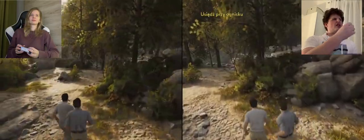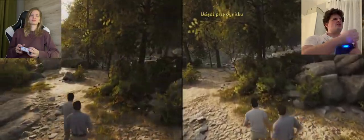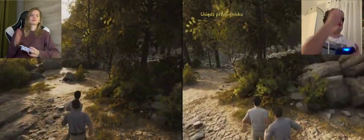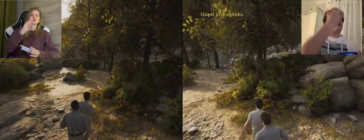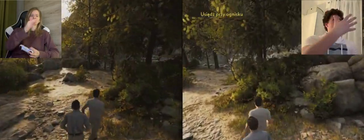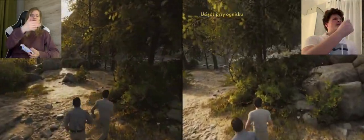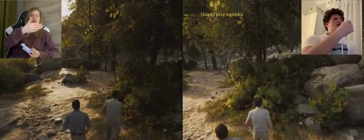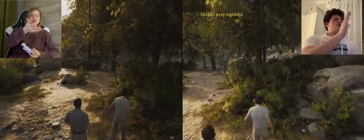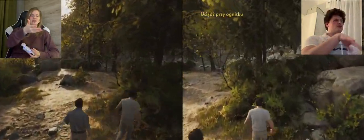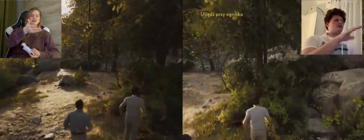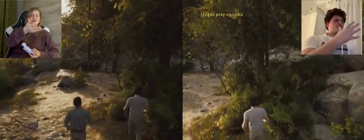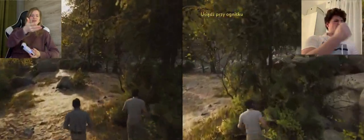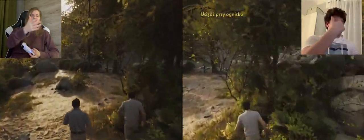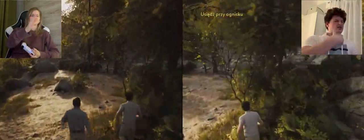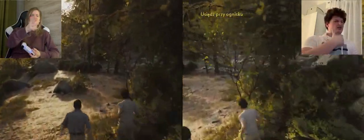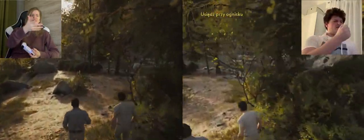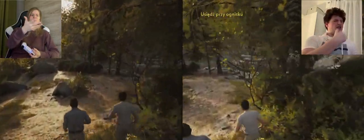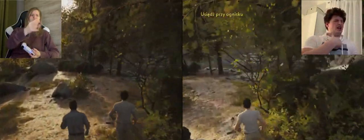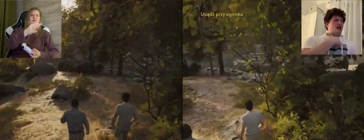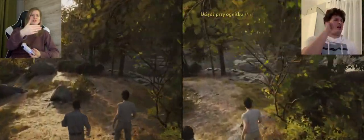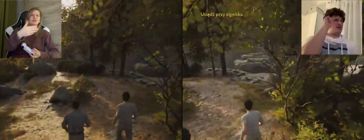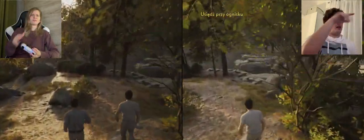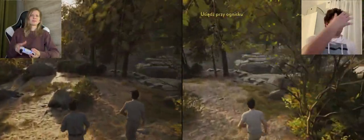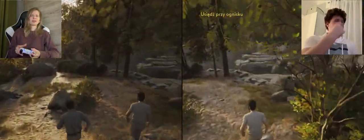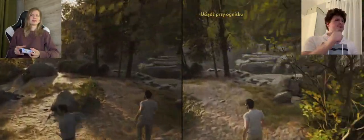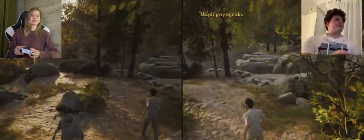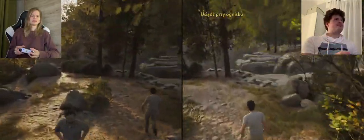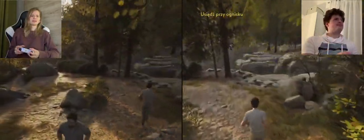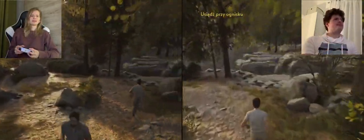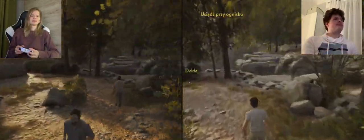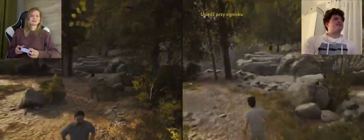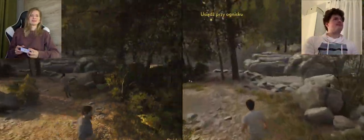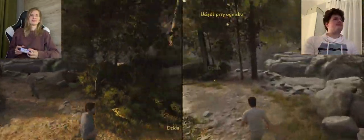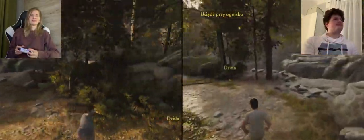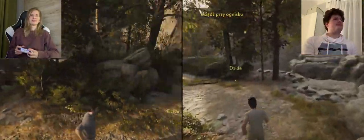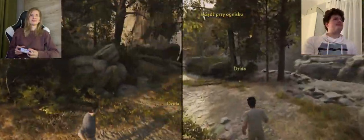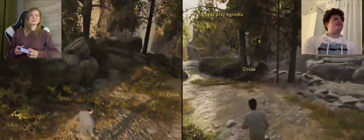A: I'll take it and you take my K: Huh? okay